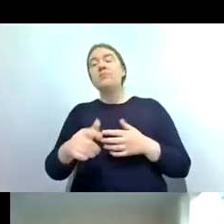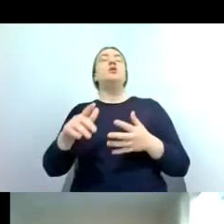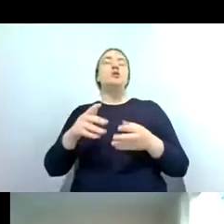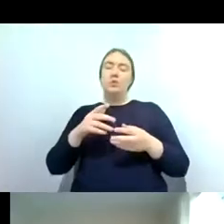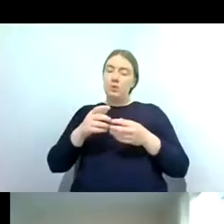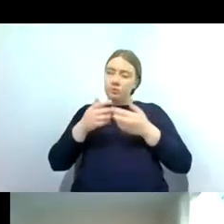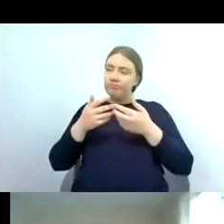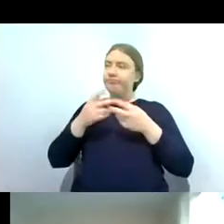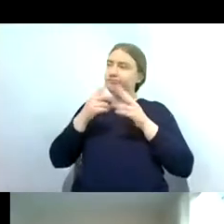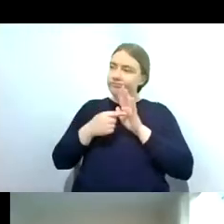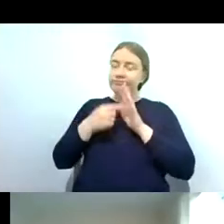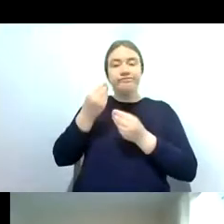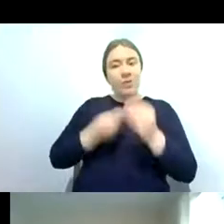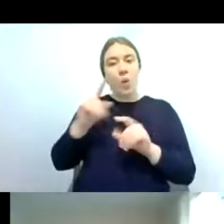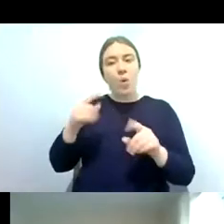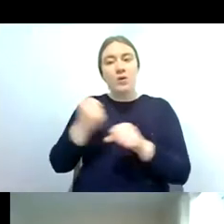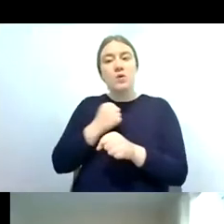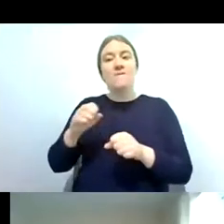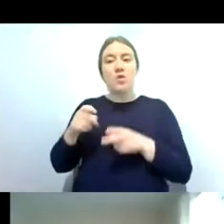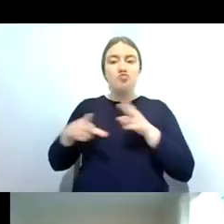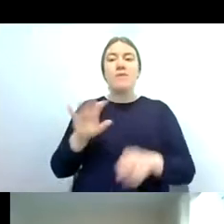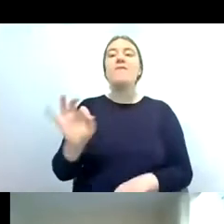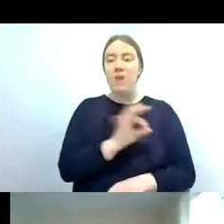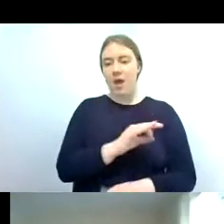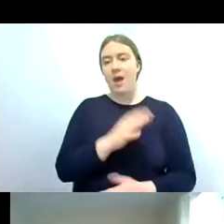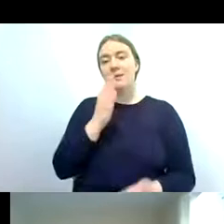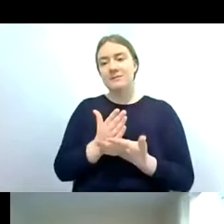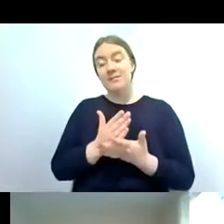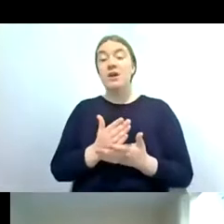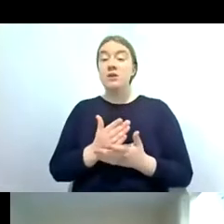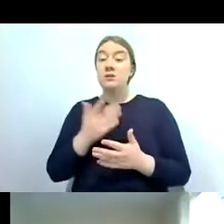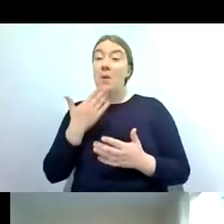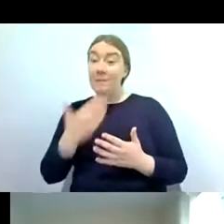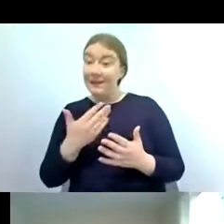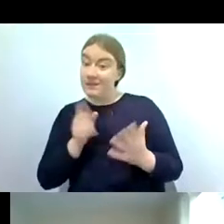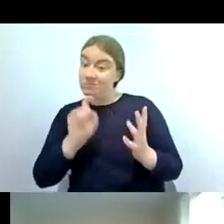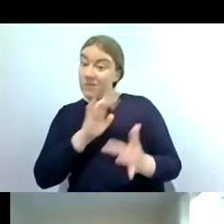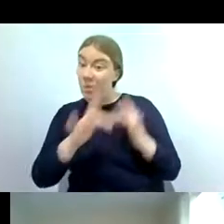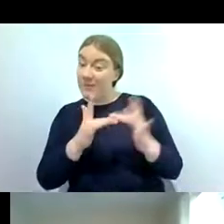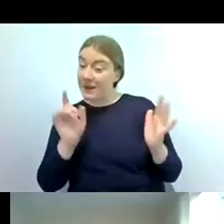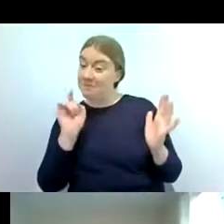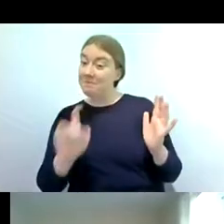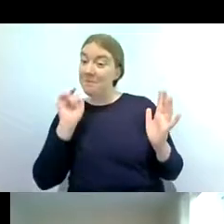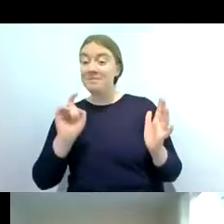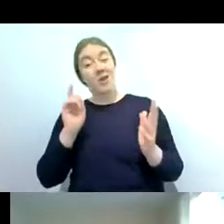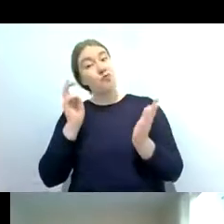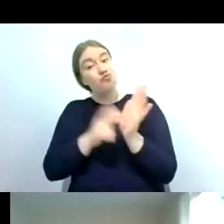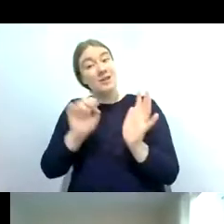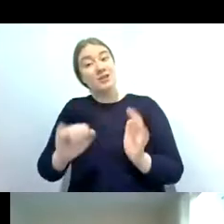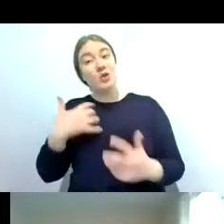so uh you can head over there and register your interests and if you are not local to the project